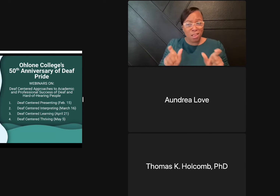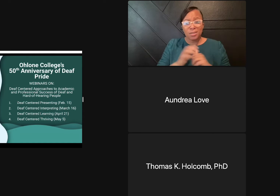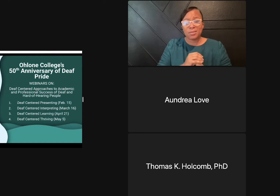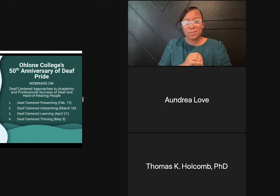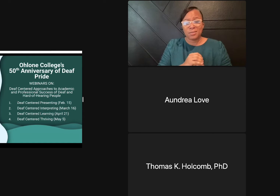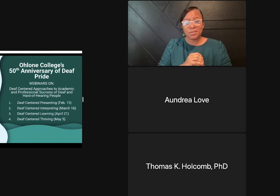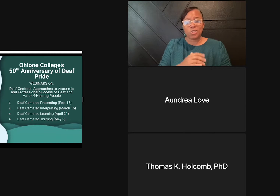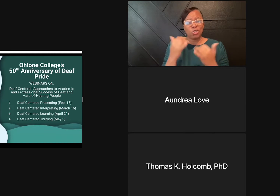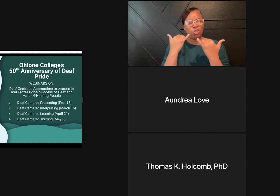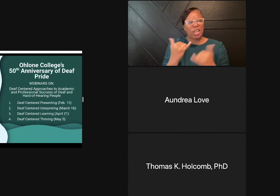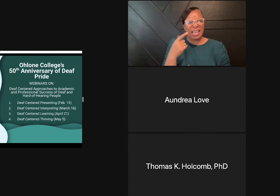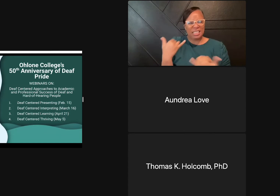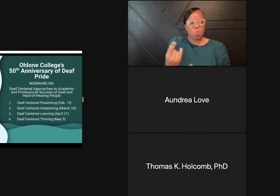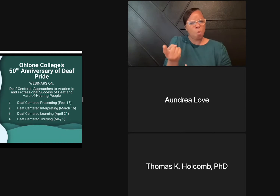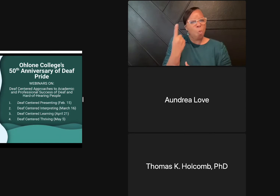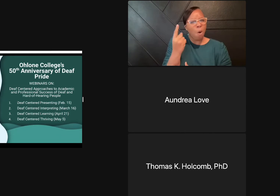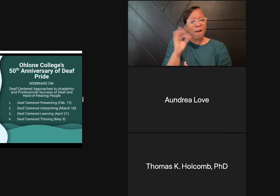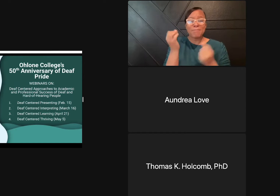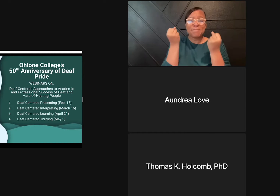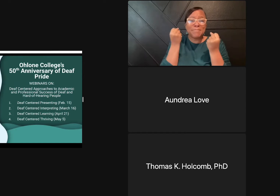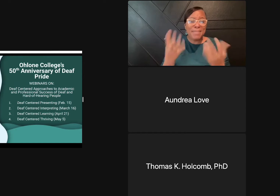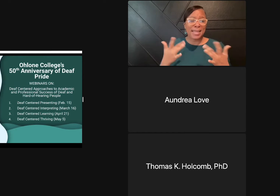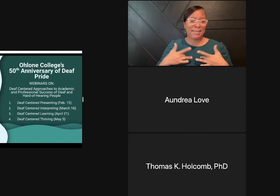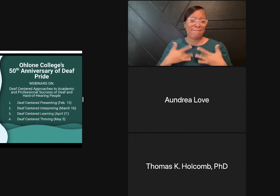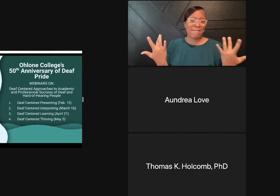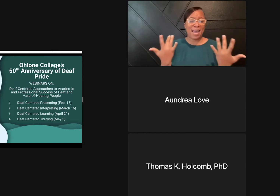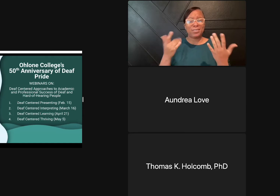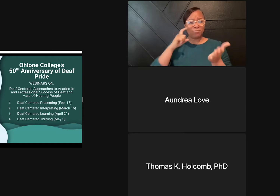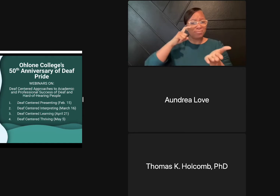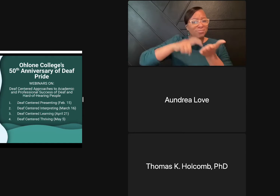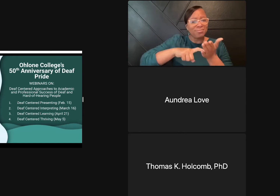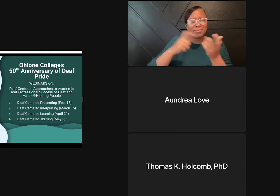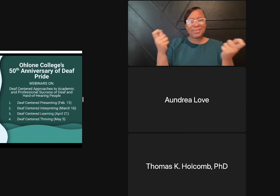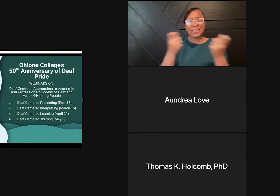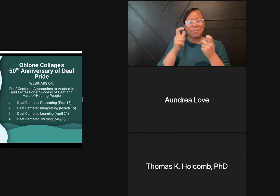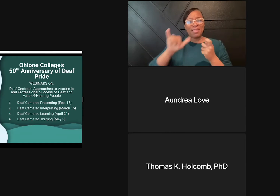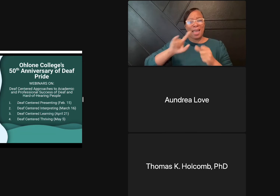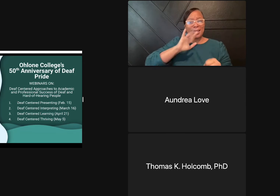and serving deaf and hard-of-hearing people. This is just one of many events that